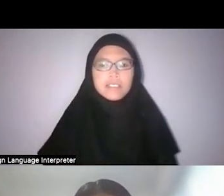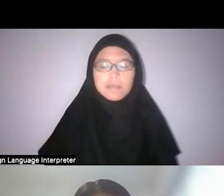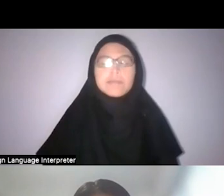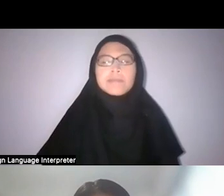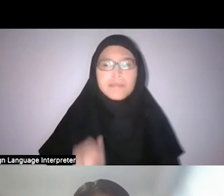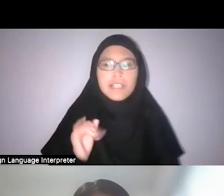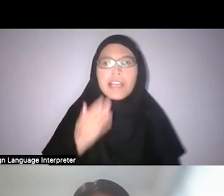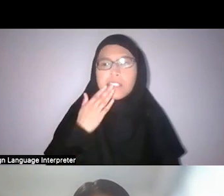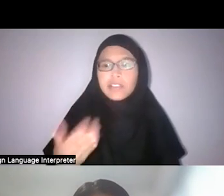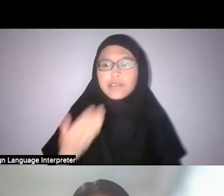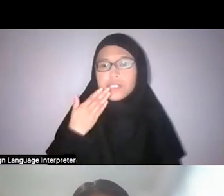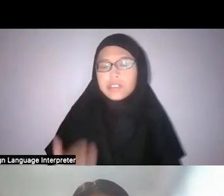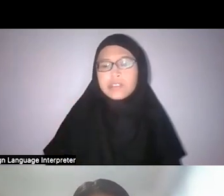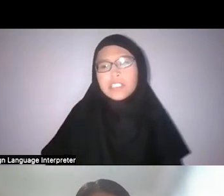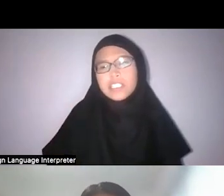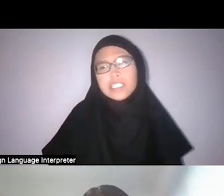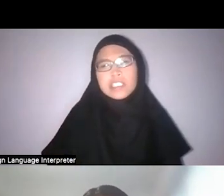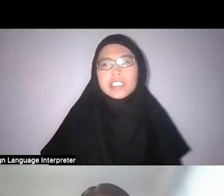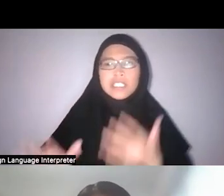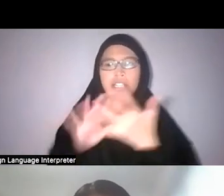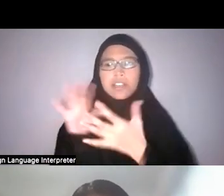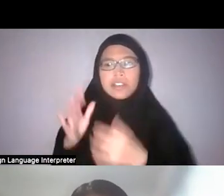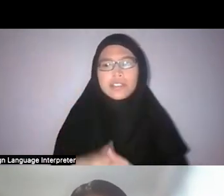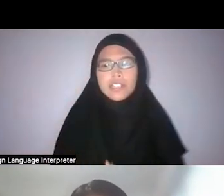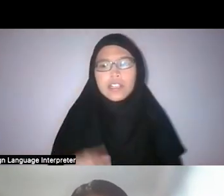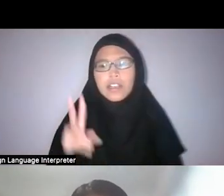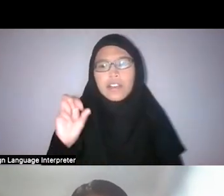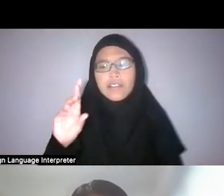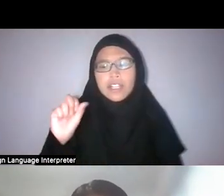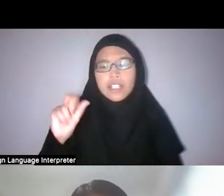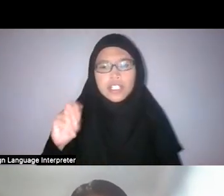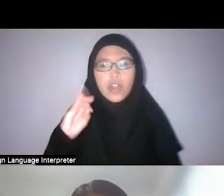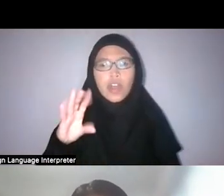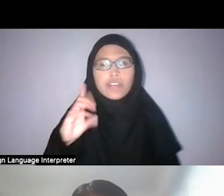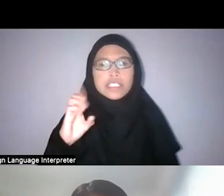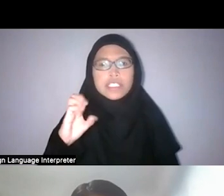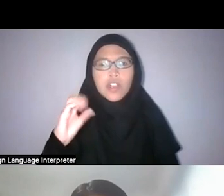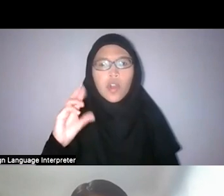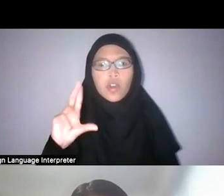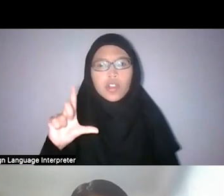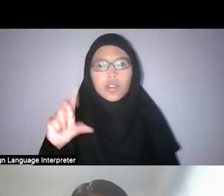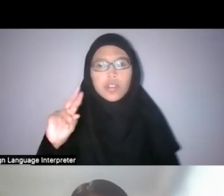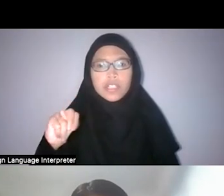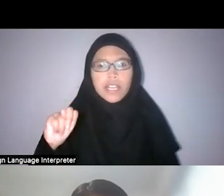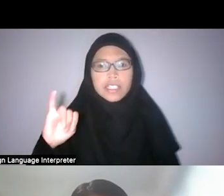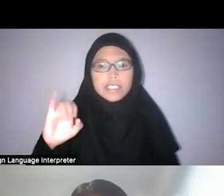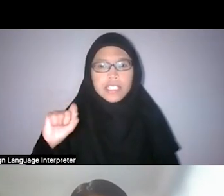So it’s really a version of decolonisation that doesn’t have to depend so much on